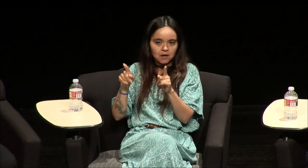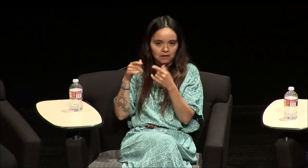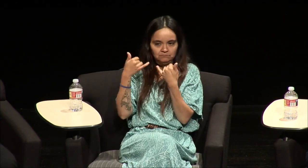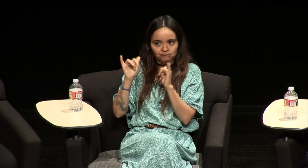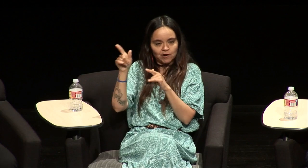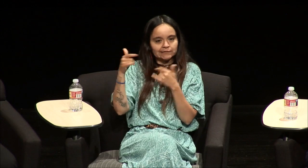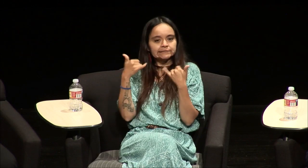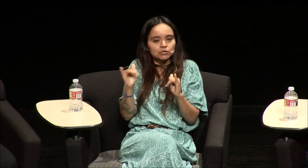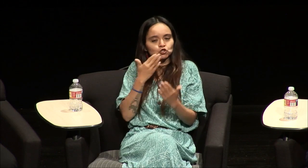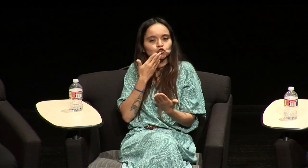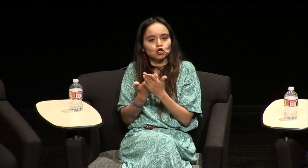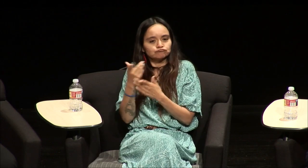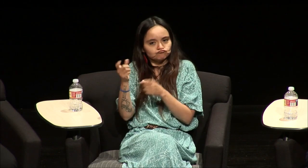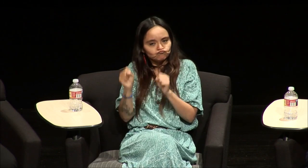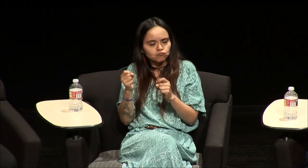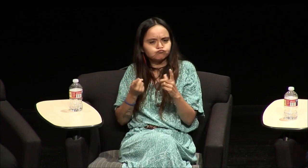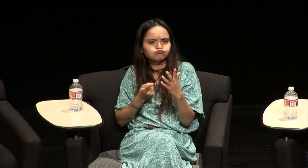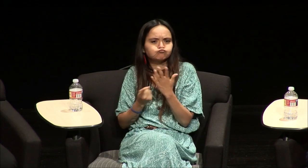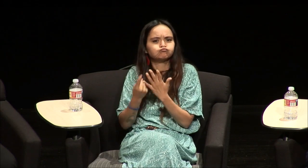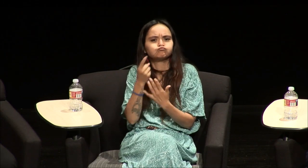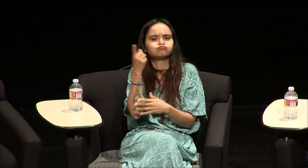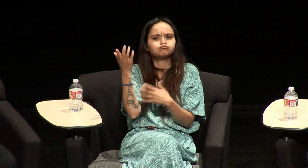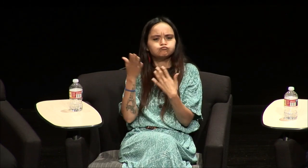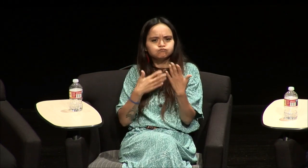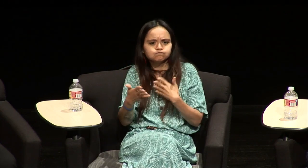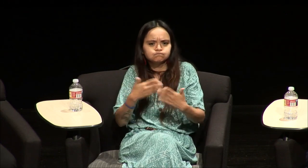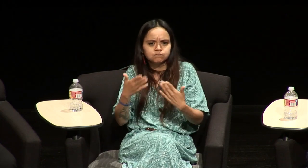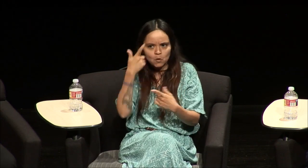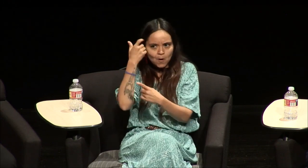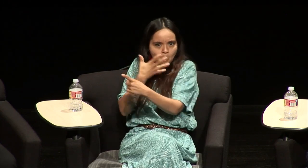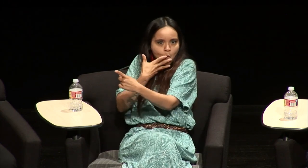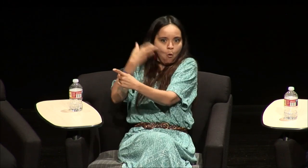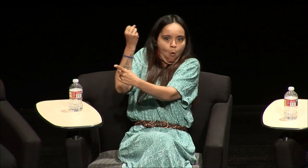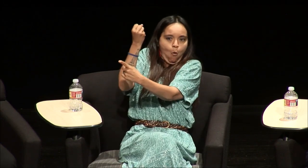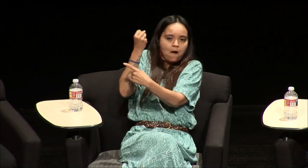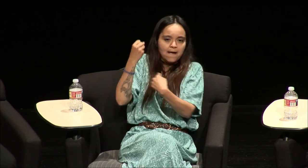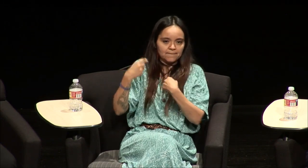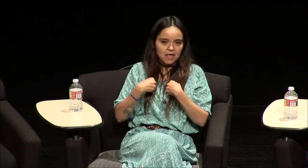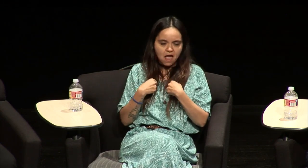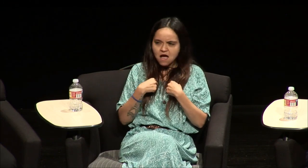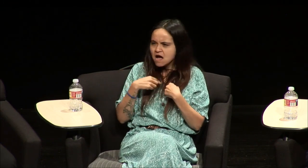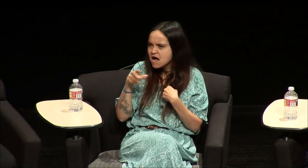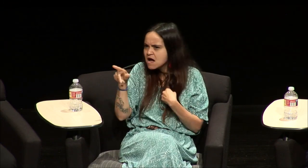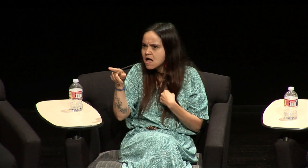She was delayed, but she was still able to navigate maybe because she was older